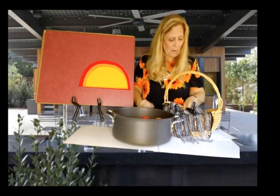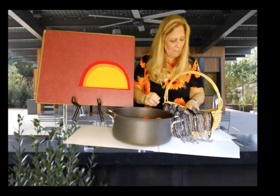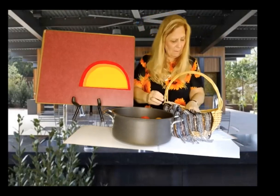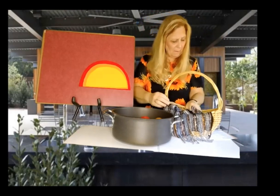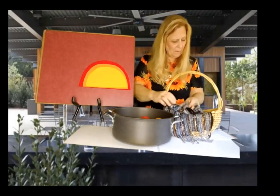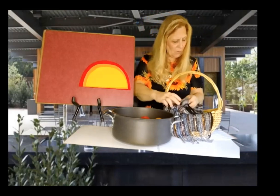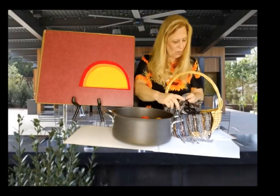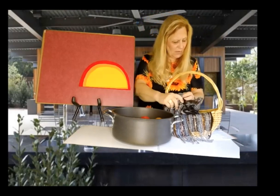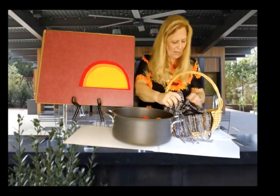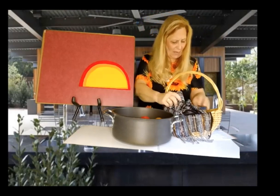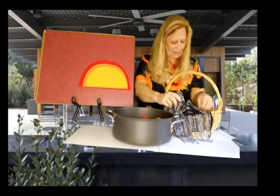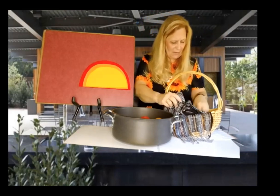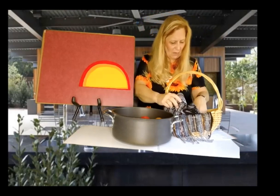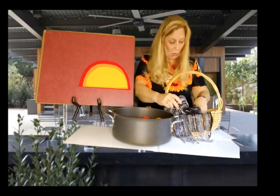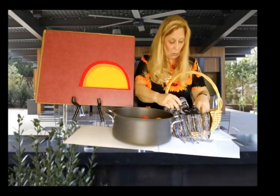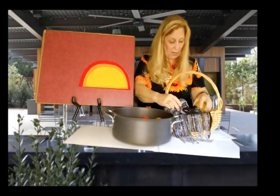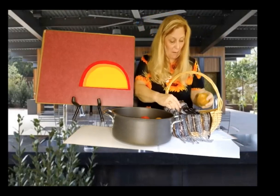What's next? Oh yum.